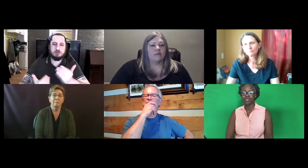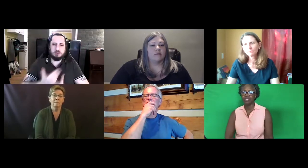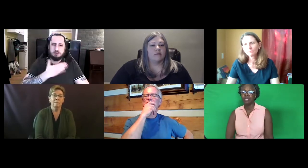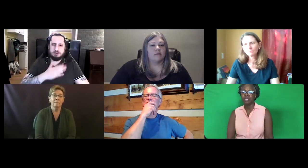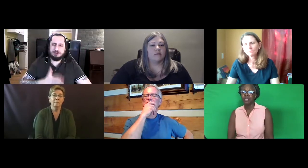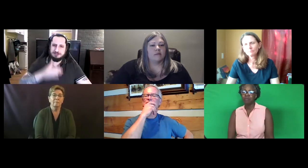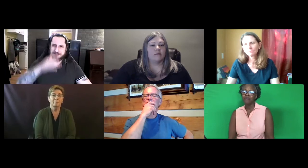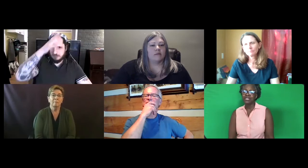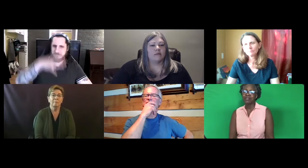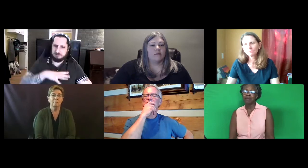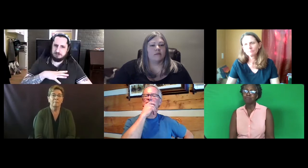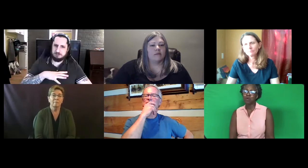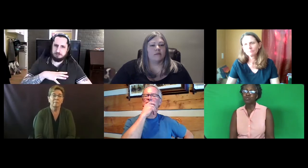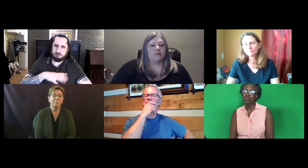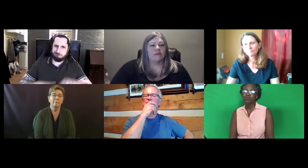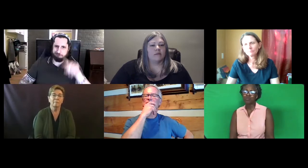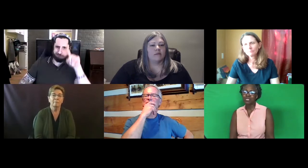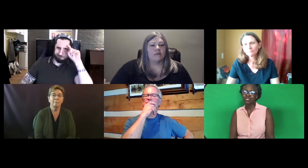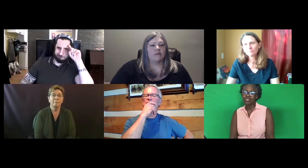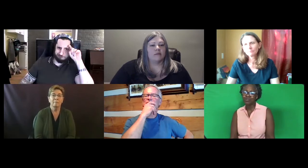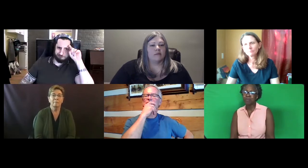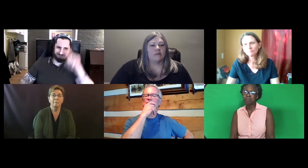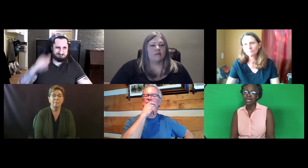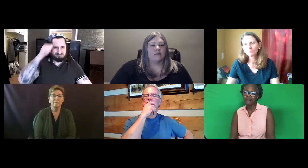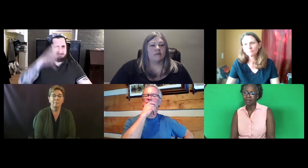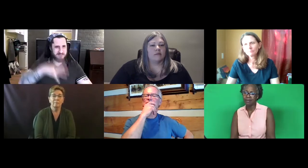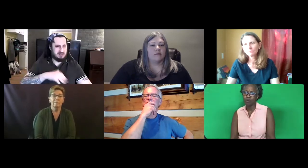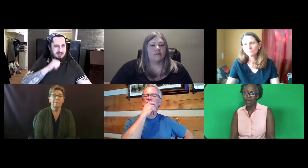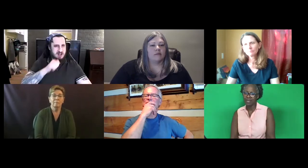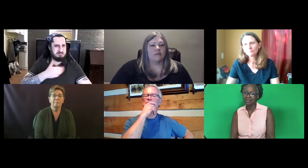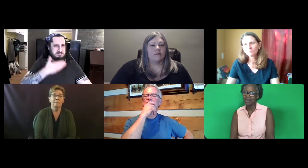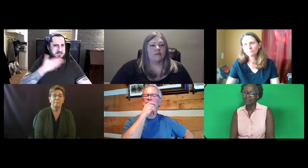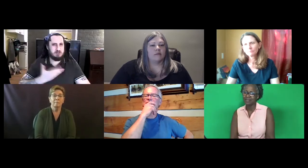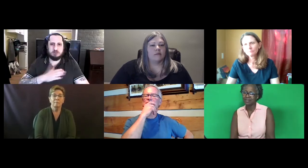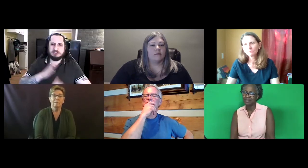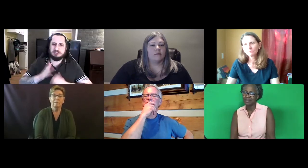We find out that most new musicians are men. Why is that?